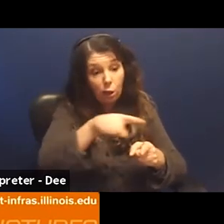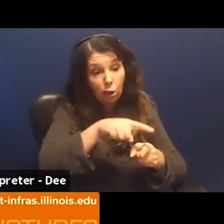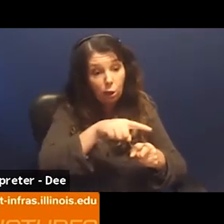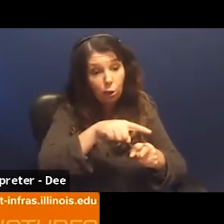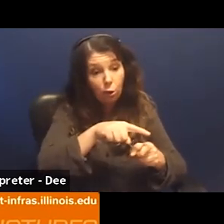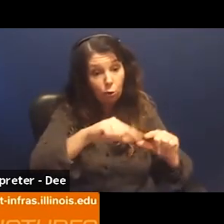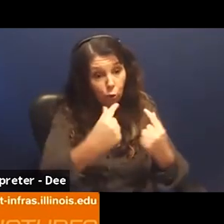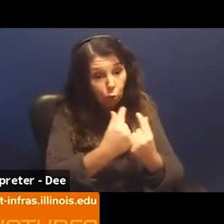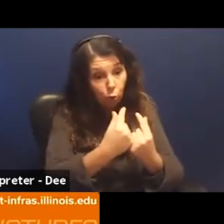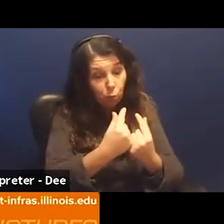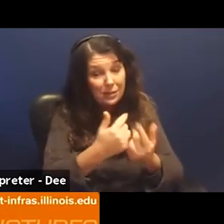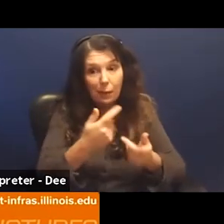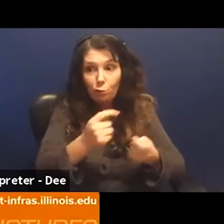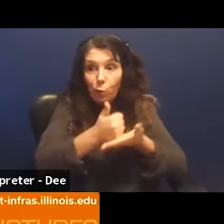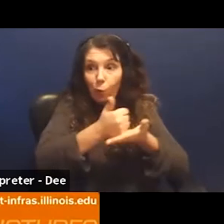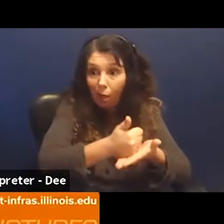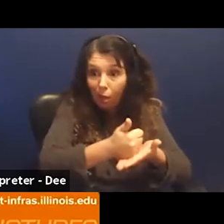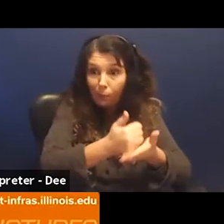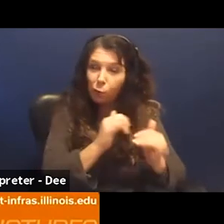help.